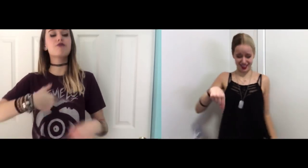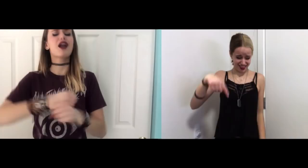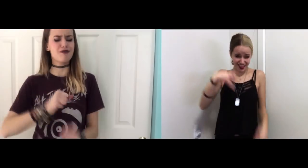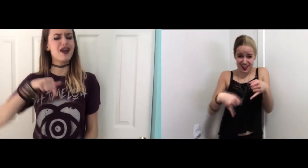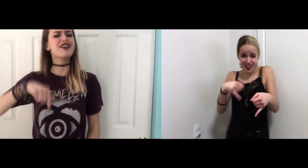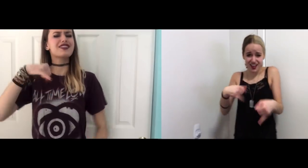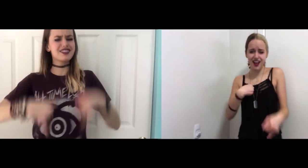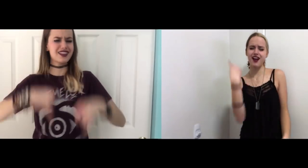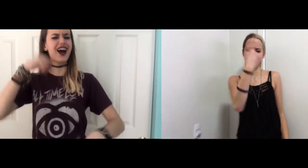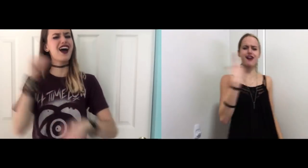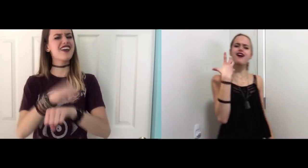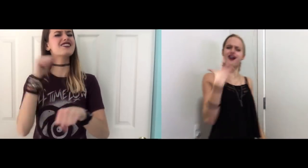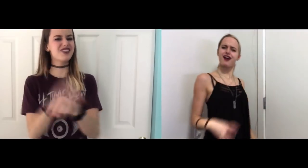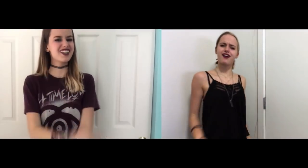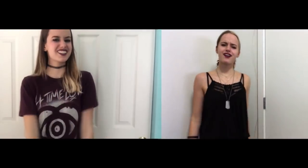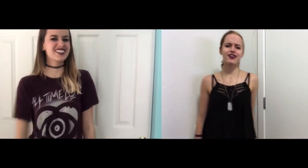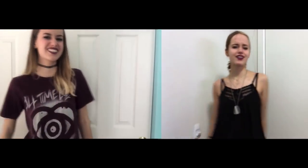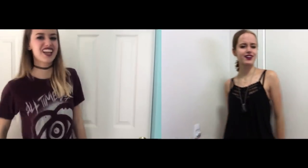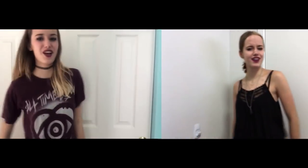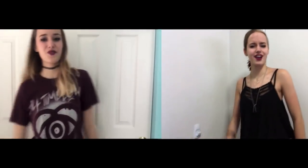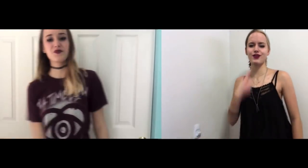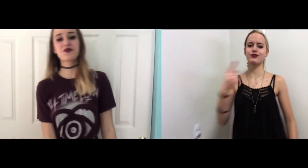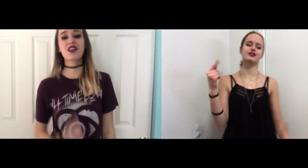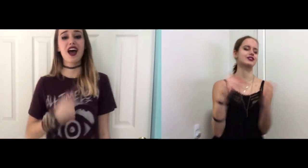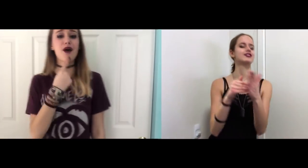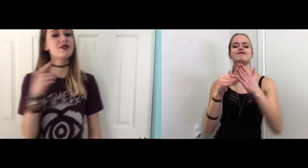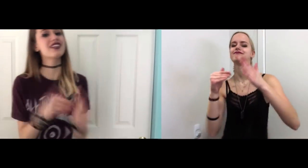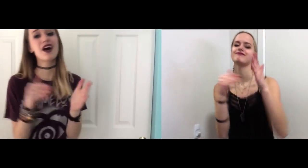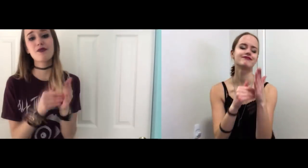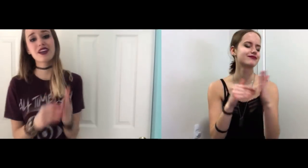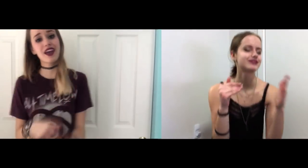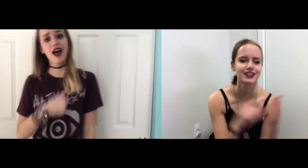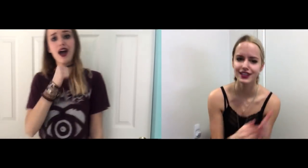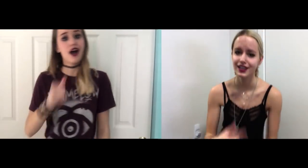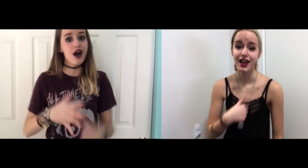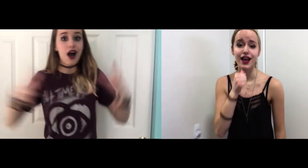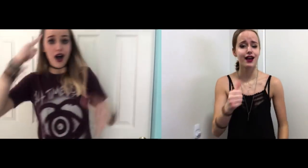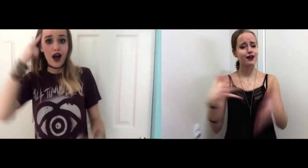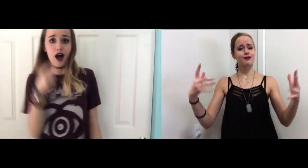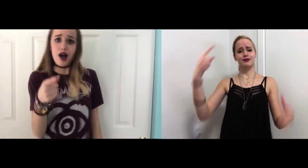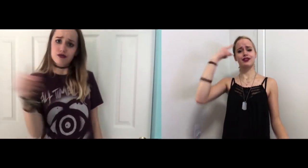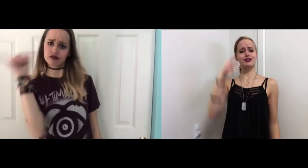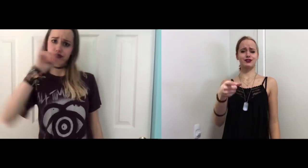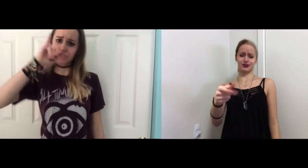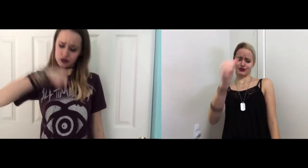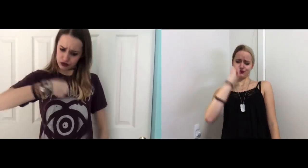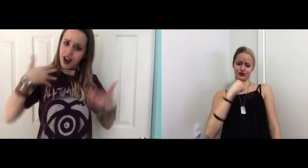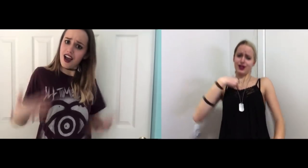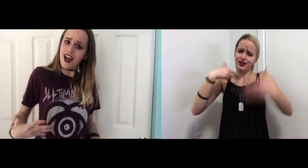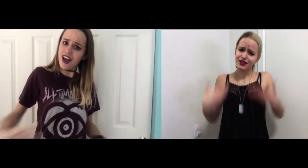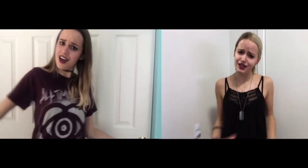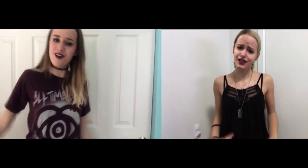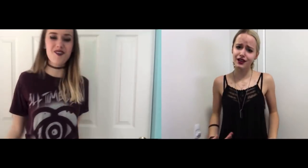But I make these high heels work I've told you time and time again, I'm not as think as you drunk I am